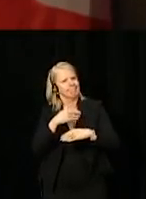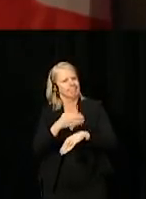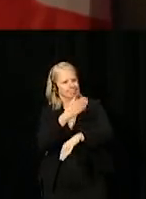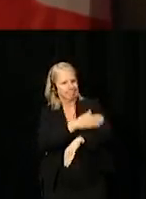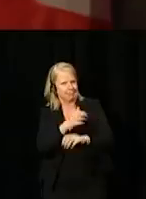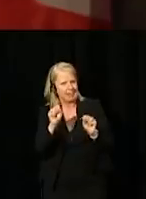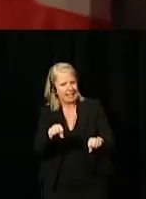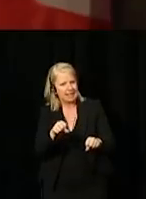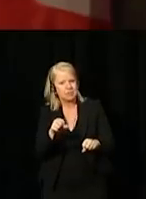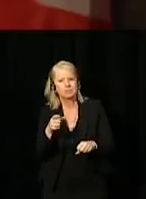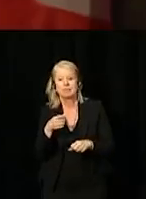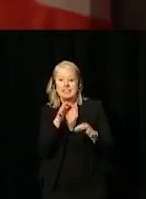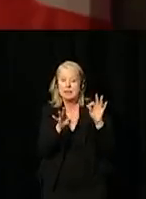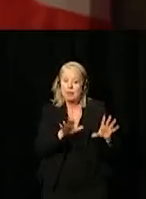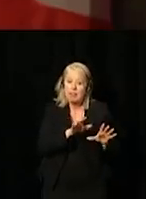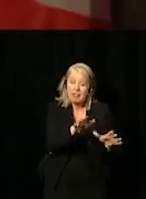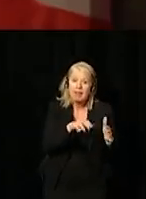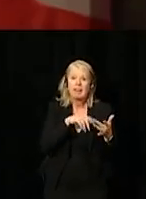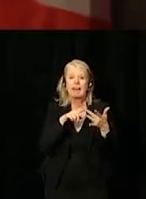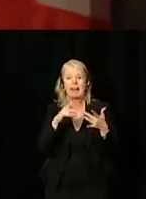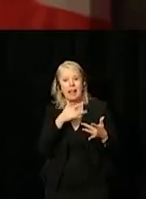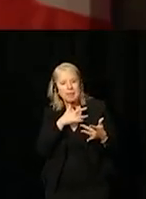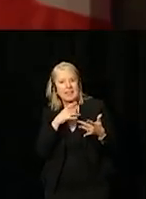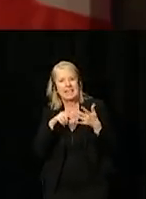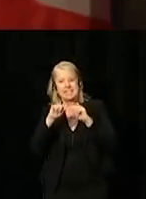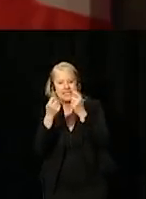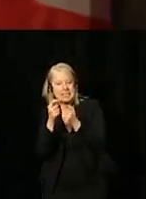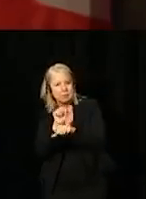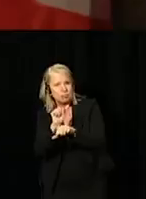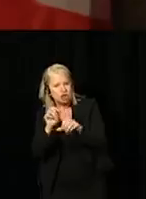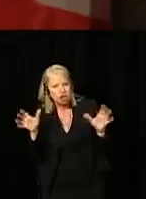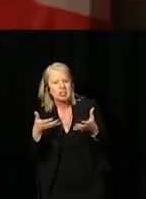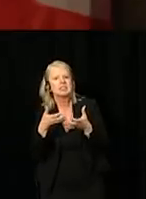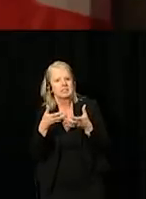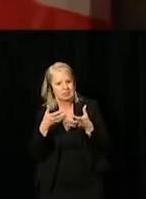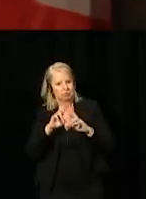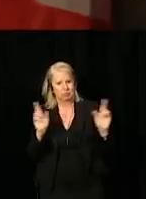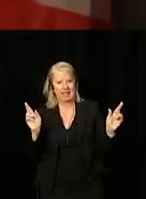Simple acts combined with empathy and team work against this backdrop that the Minister,